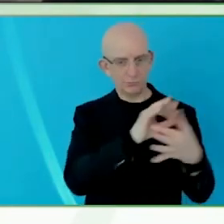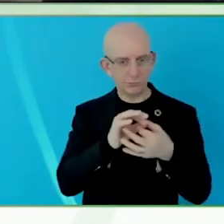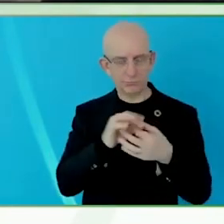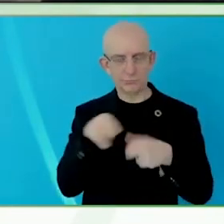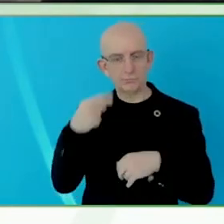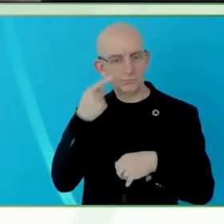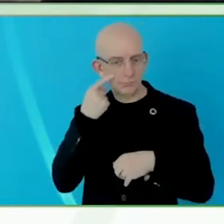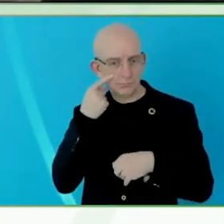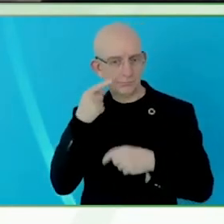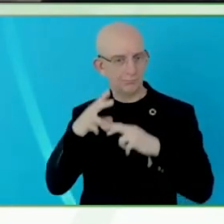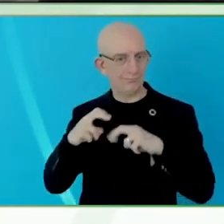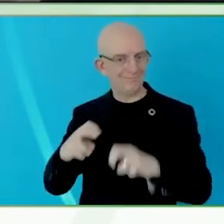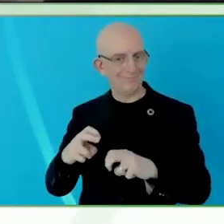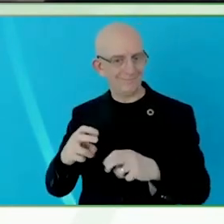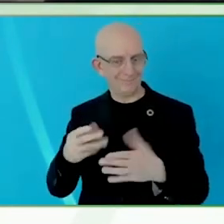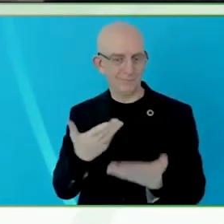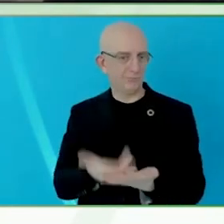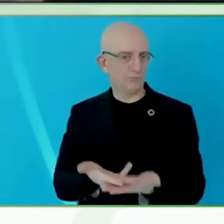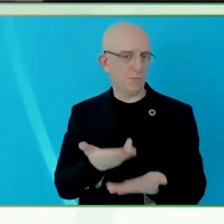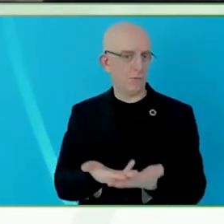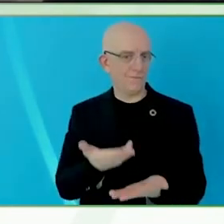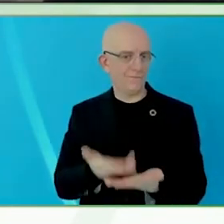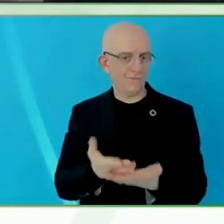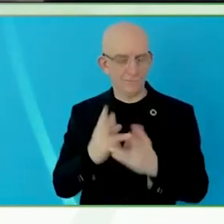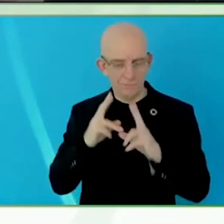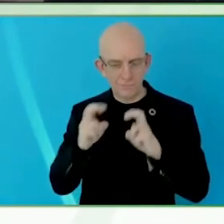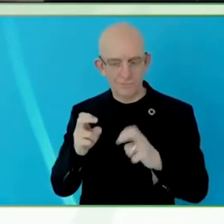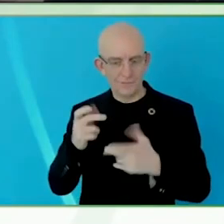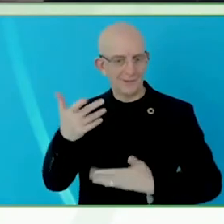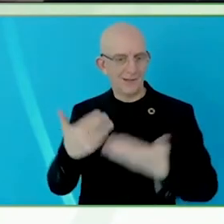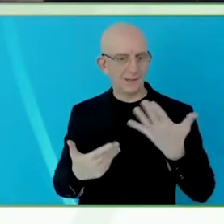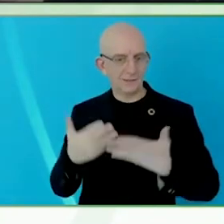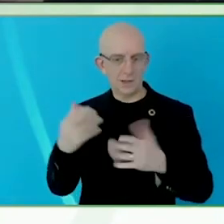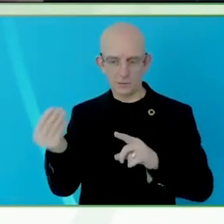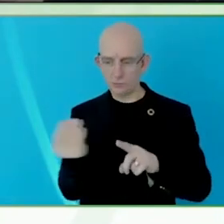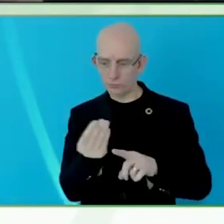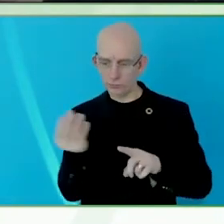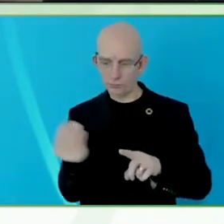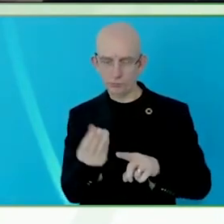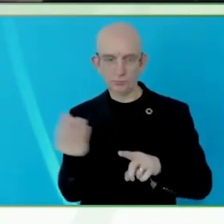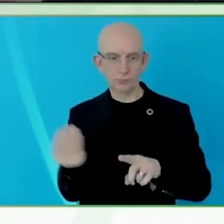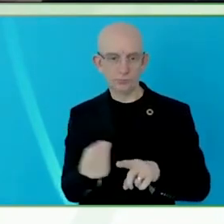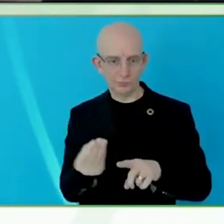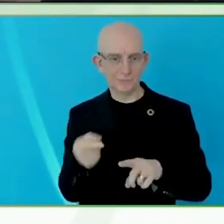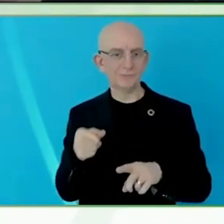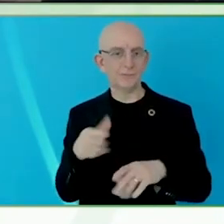easier, but right now, as we establish the credibility, it will